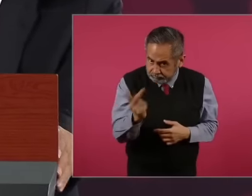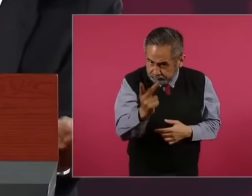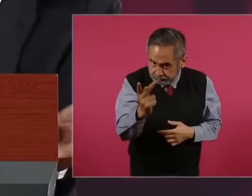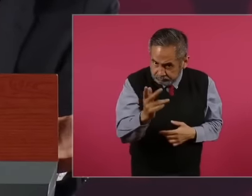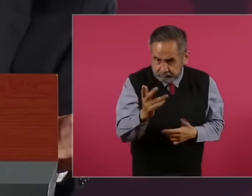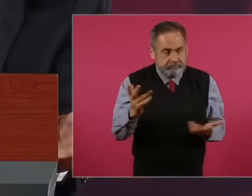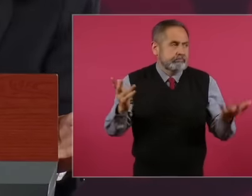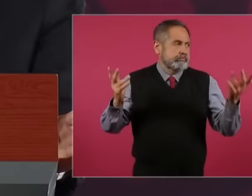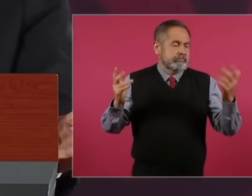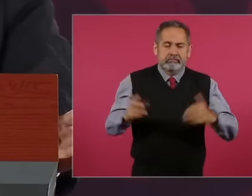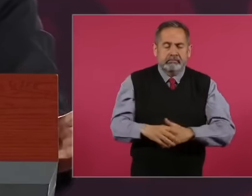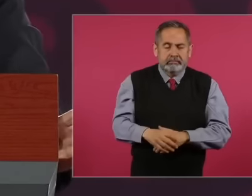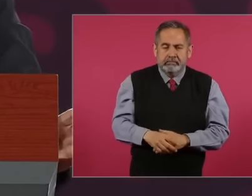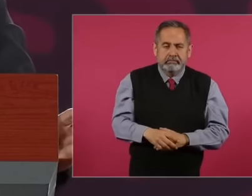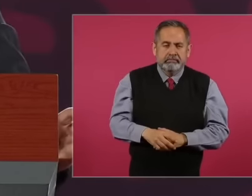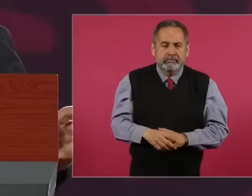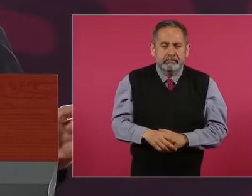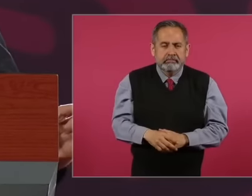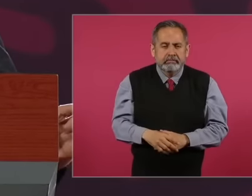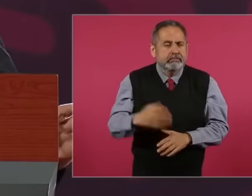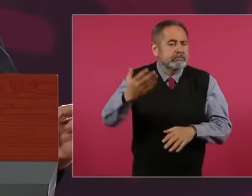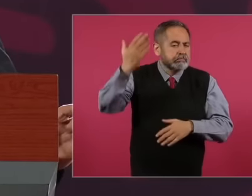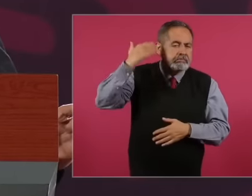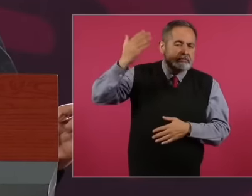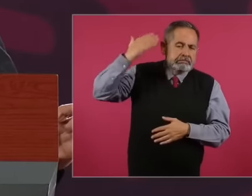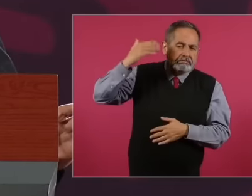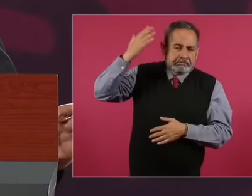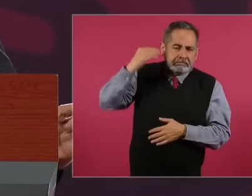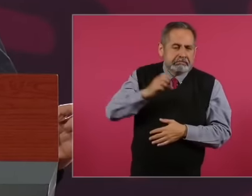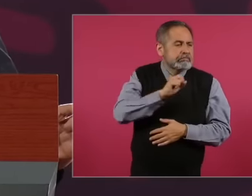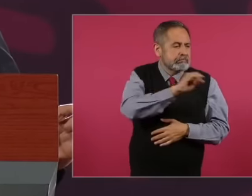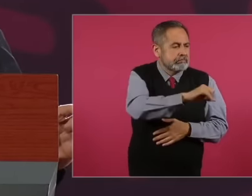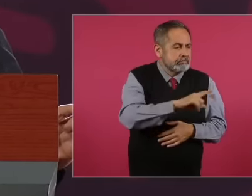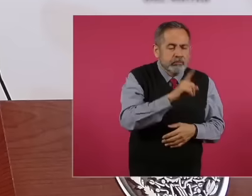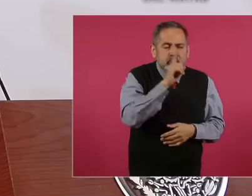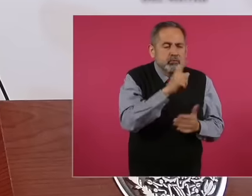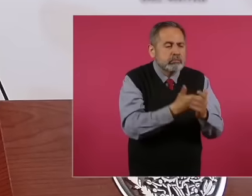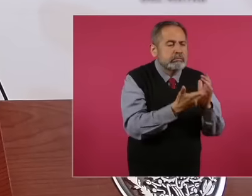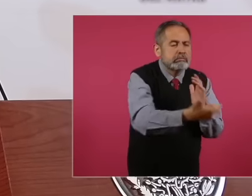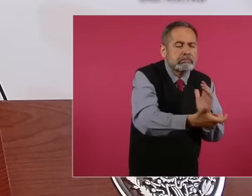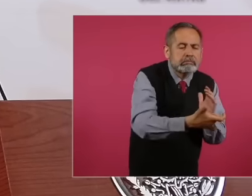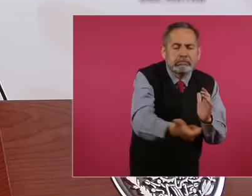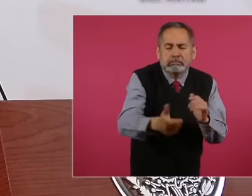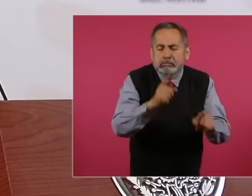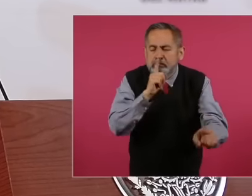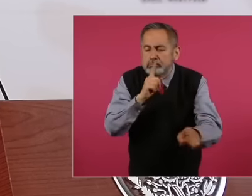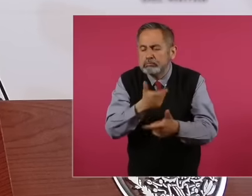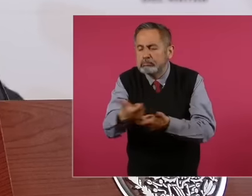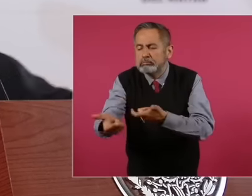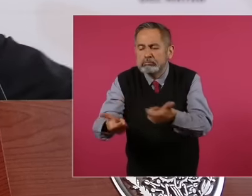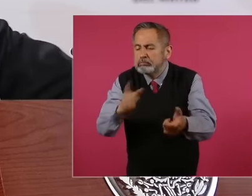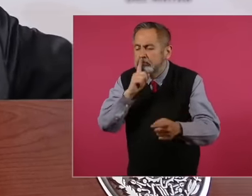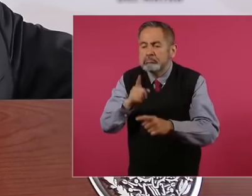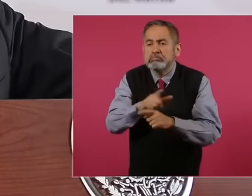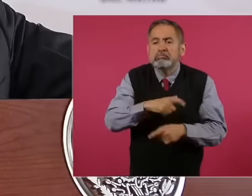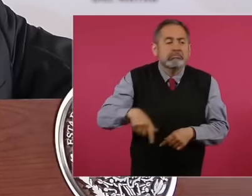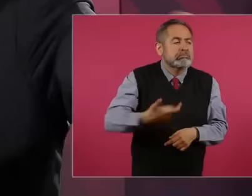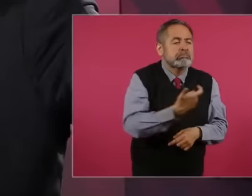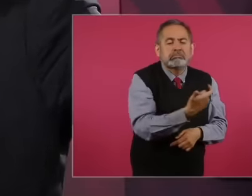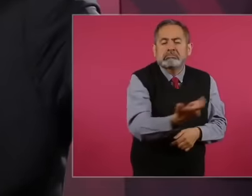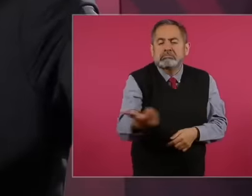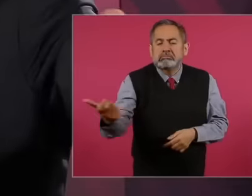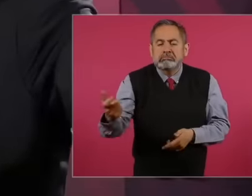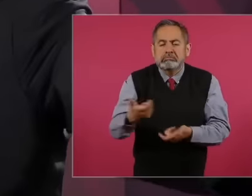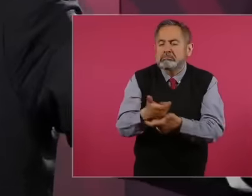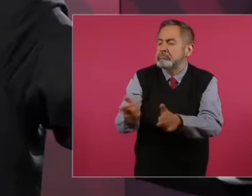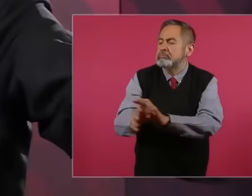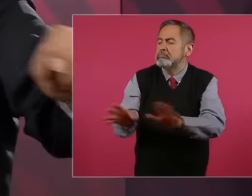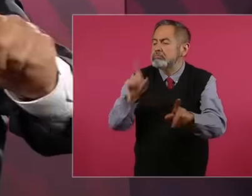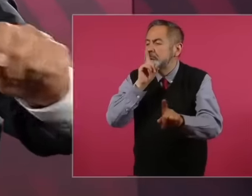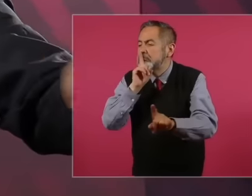as maceo and maab were allowed, they go to everyone so that no one